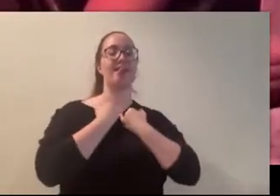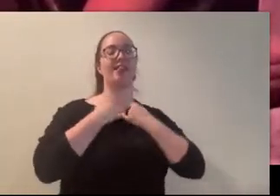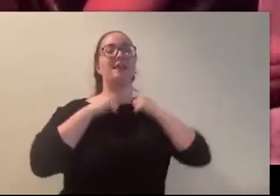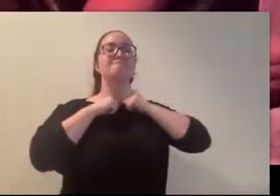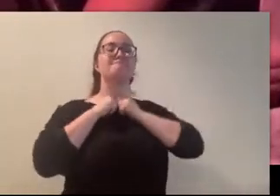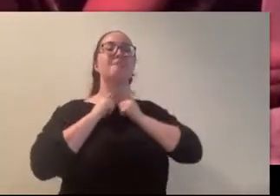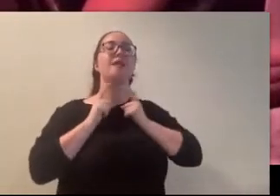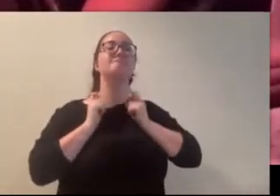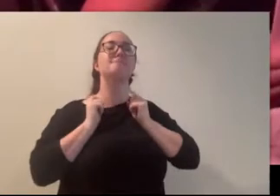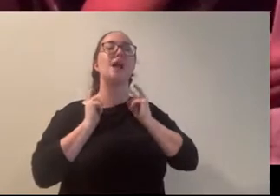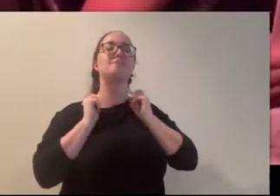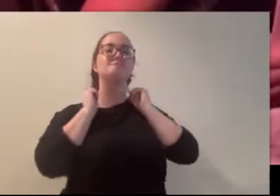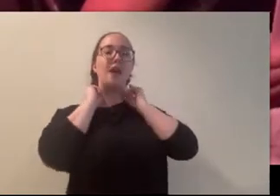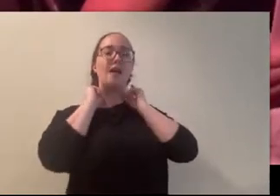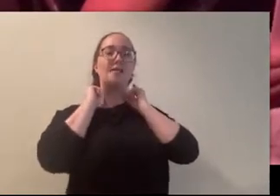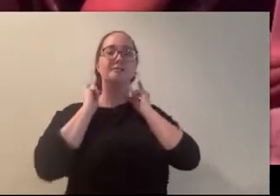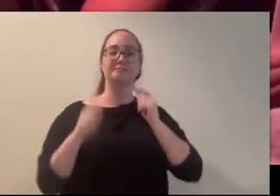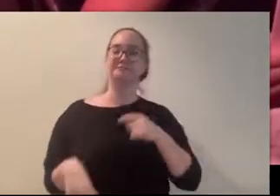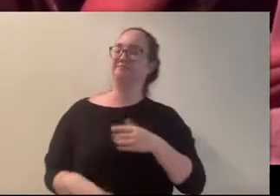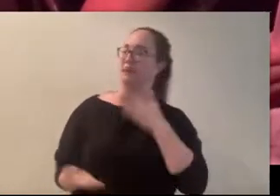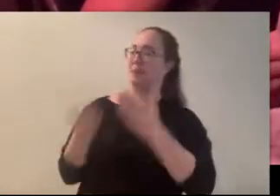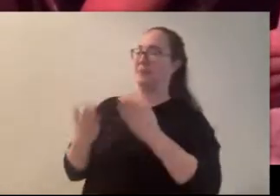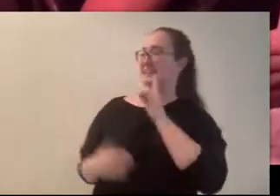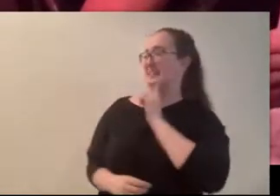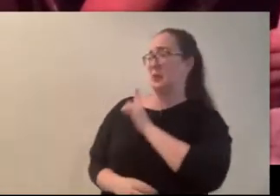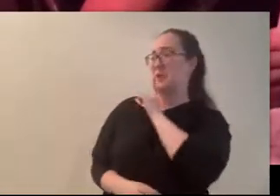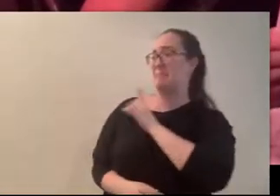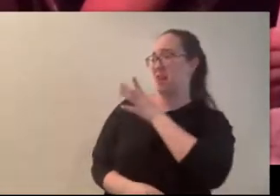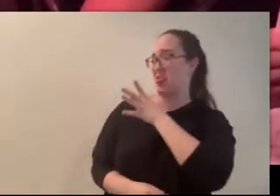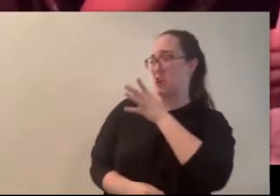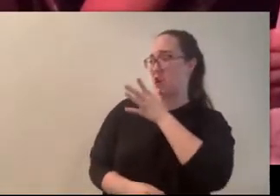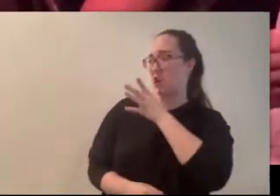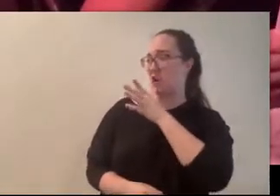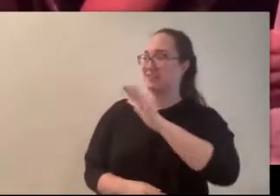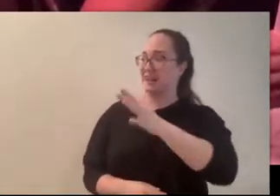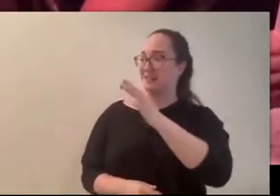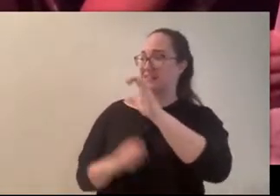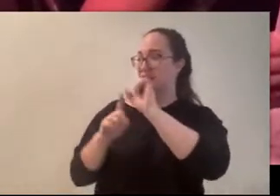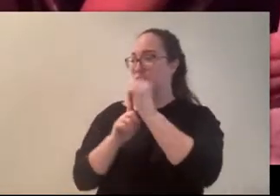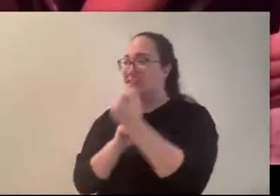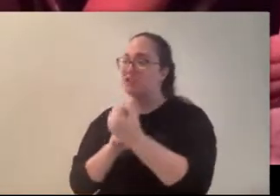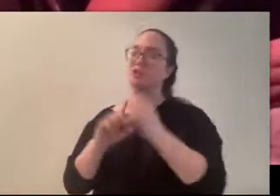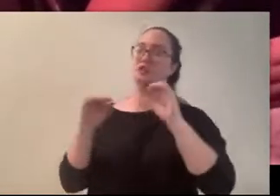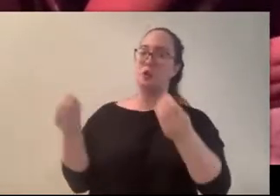probably a single mother, type situation. Probably no father in the house. (Carly) I don’t know where